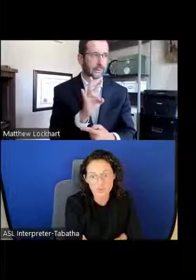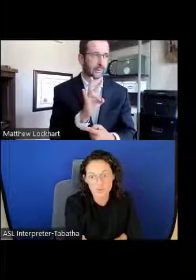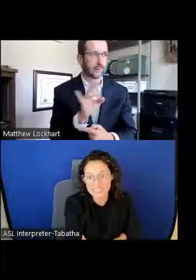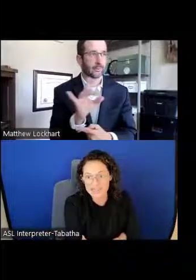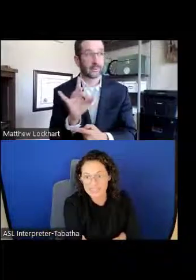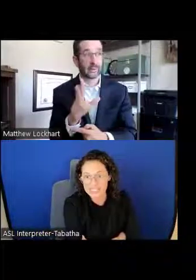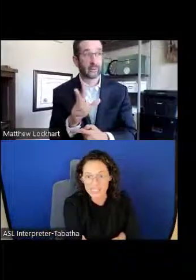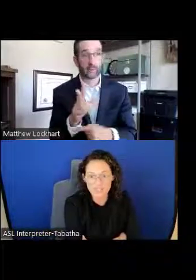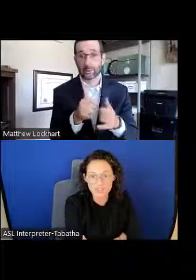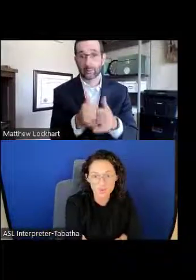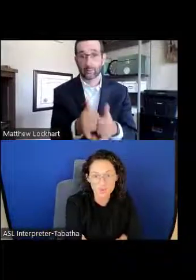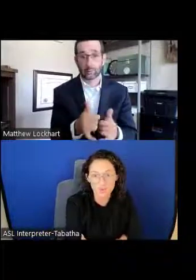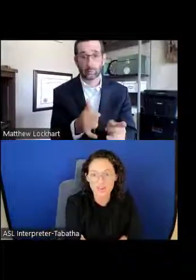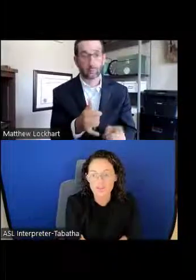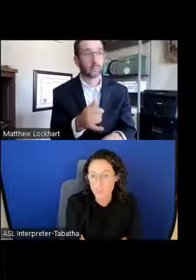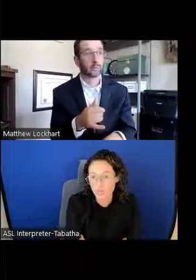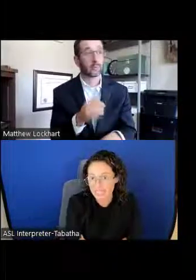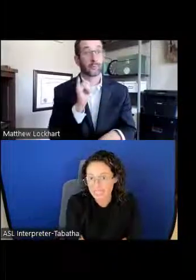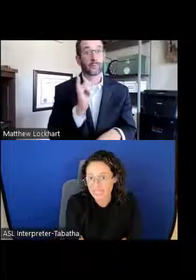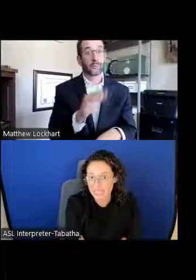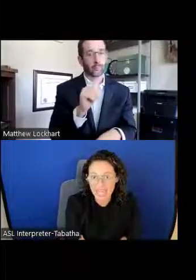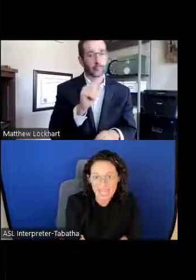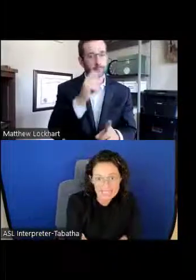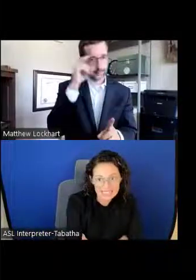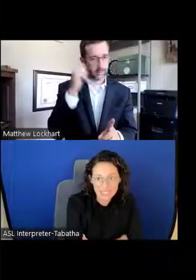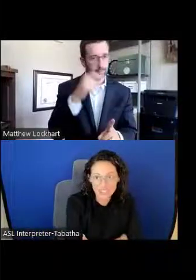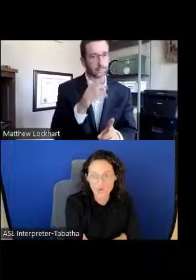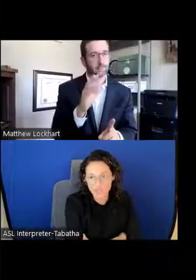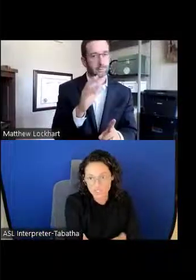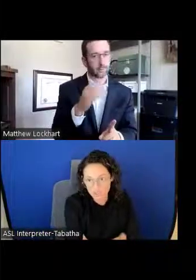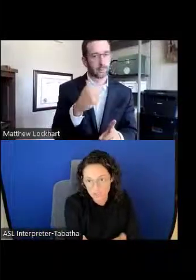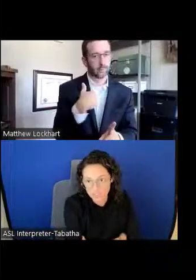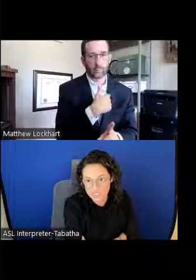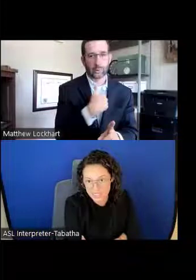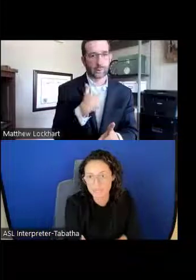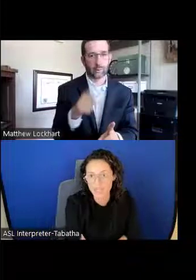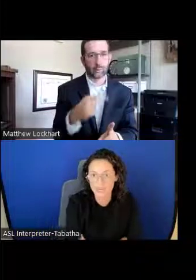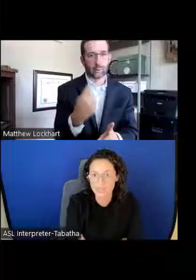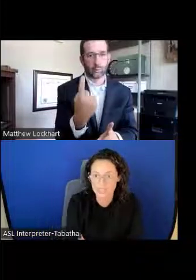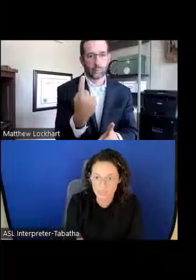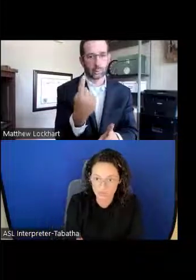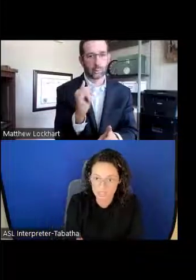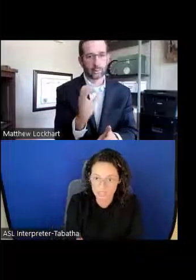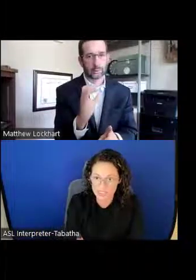2017 to 2018, you also noticed that there was an increase.